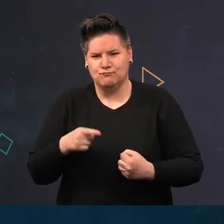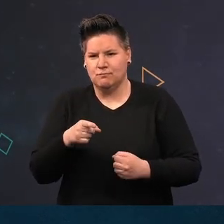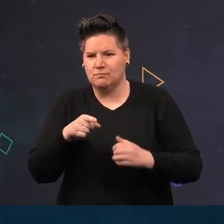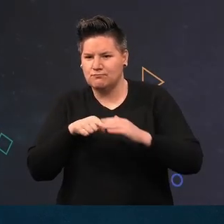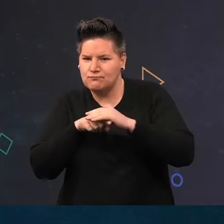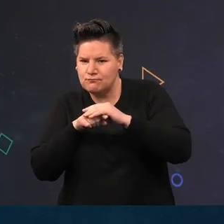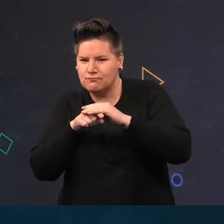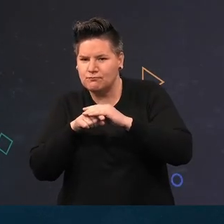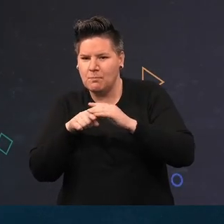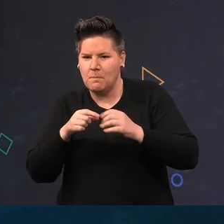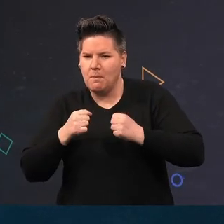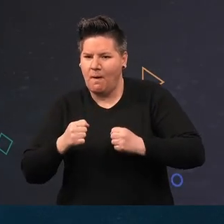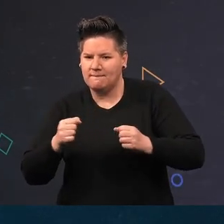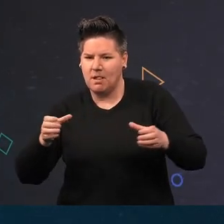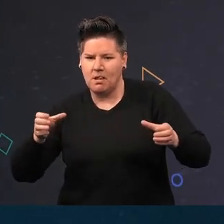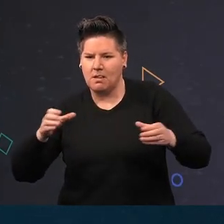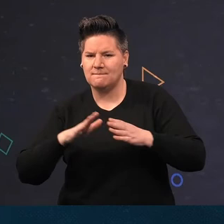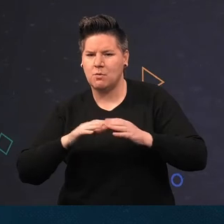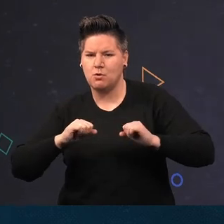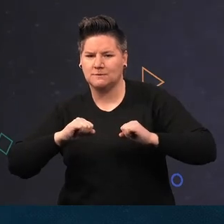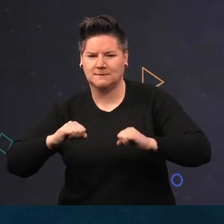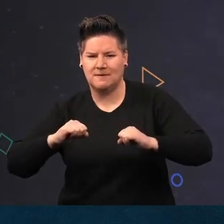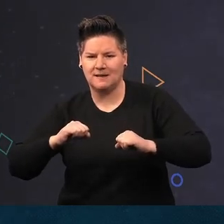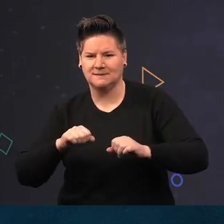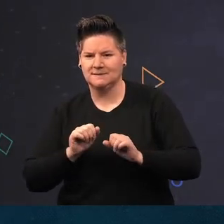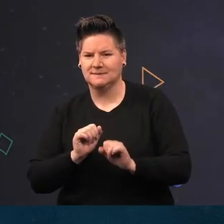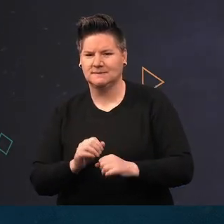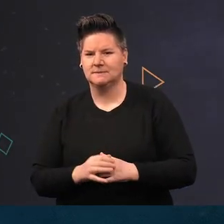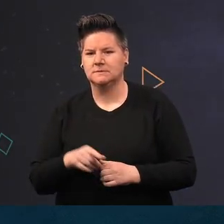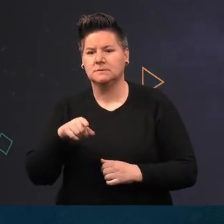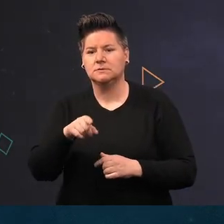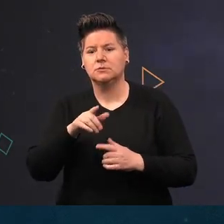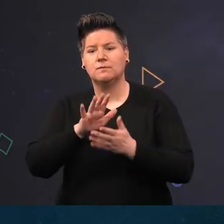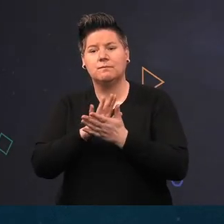Its powerful claws giving it defence. You'll see they have one for crushing and one for